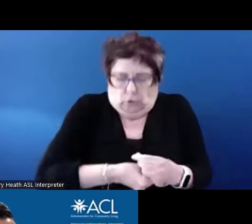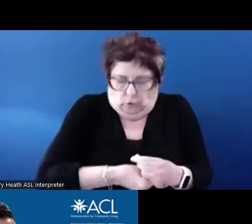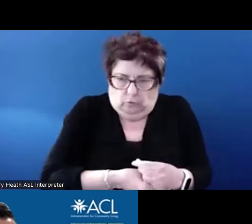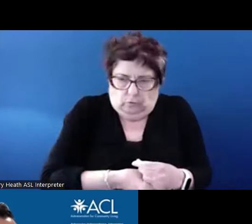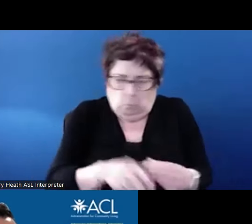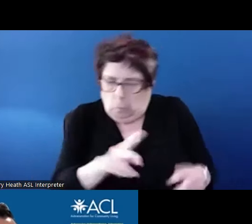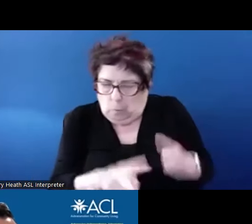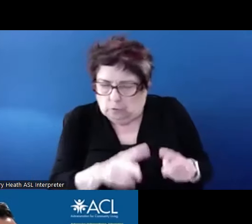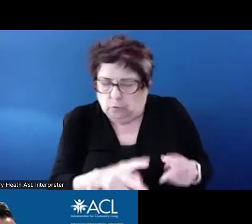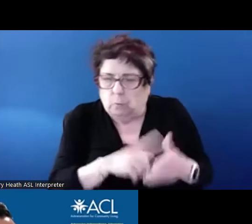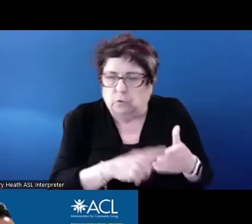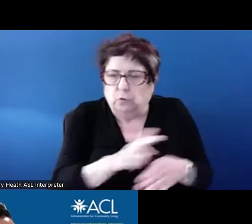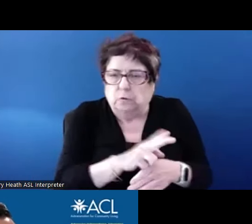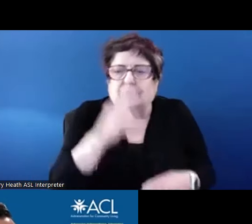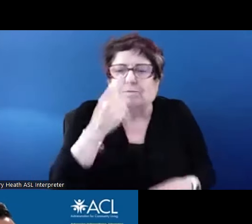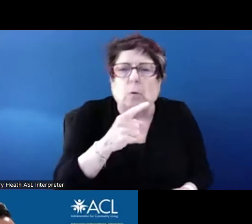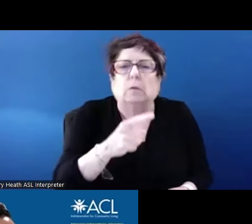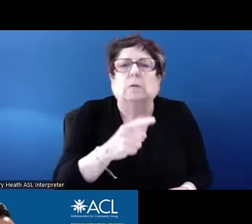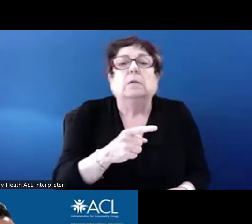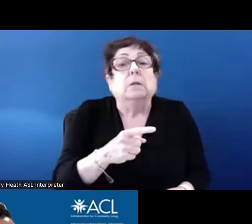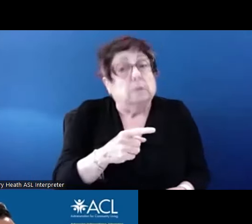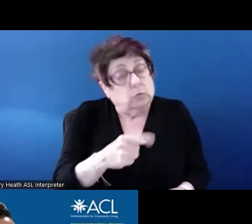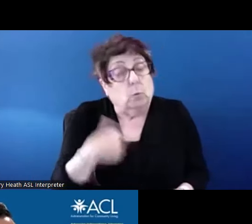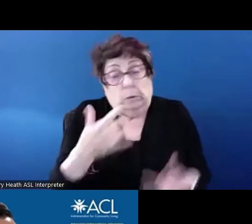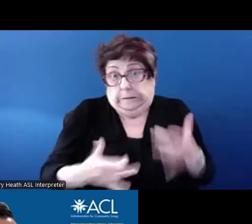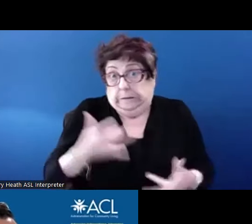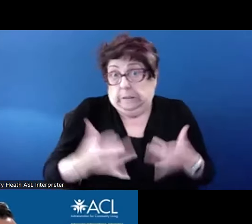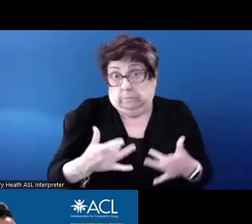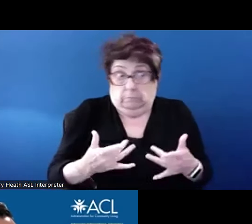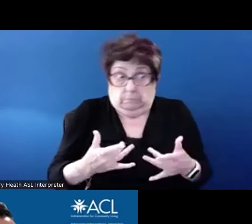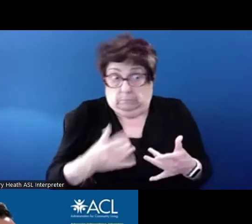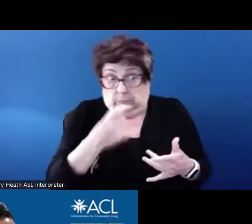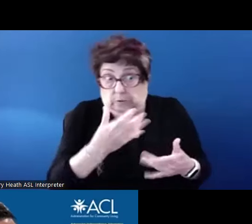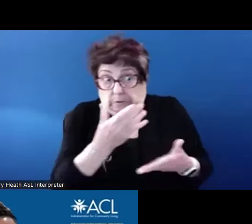opportunities is that we are hopeful that some partners can help identify resources for things